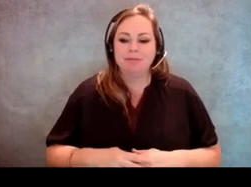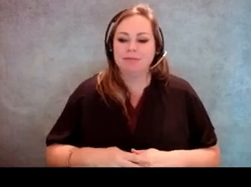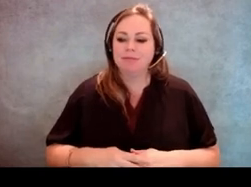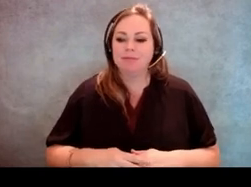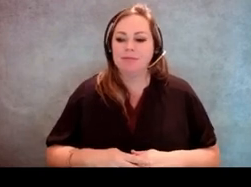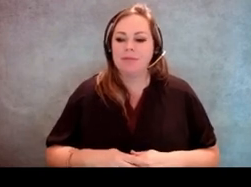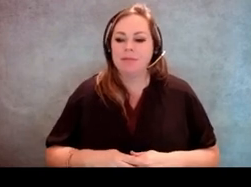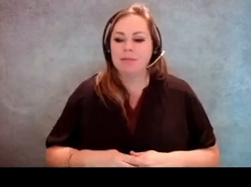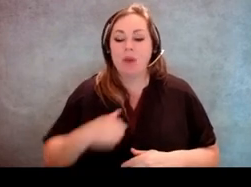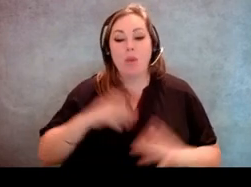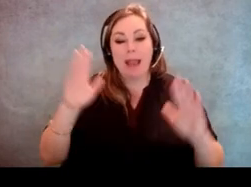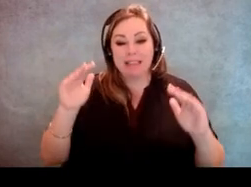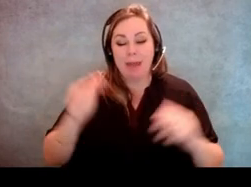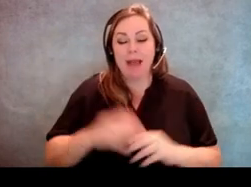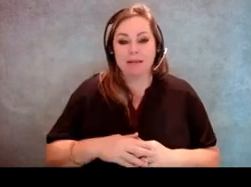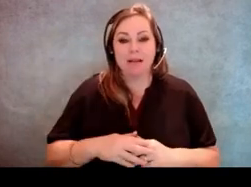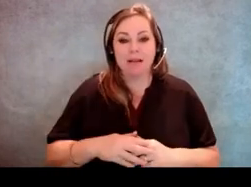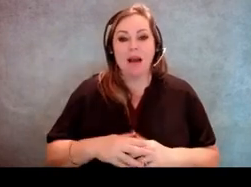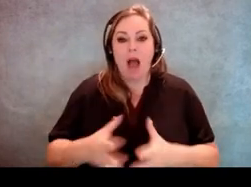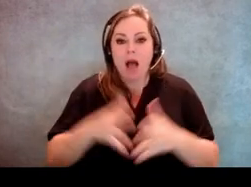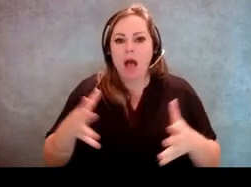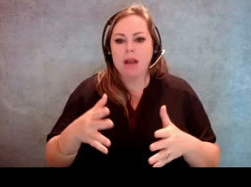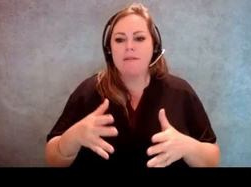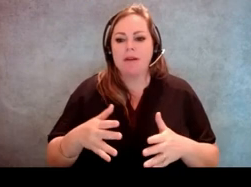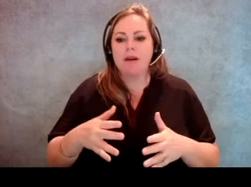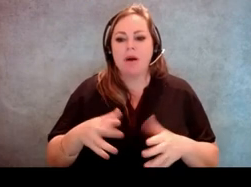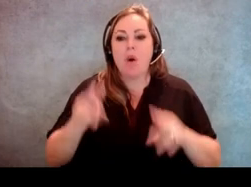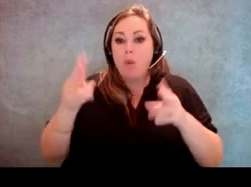we expect that there be lots of challenges by poll watchers.